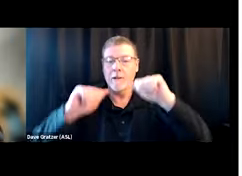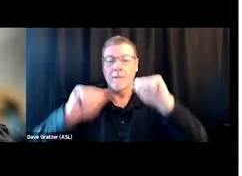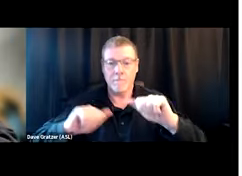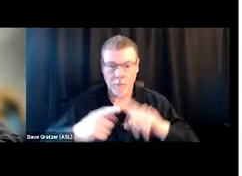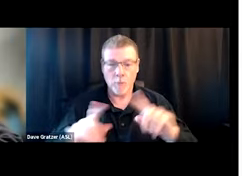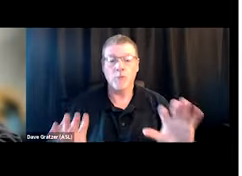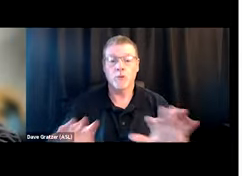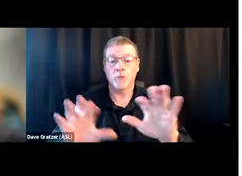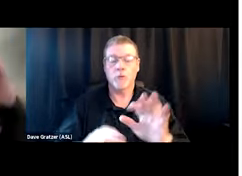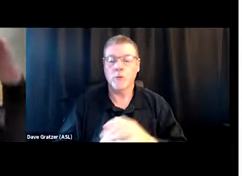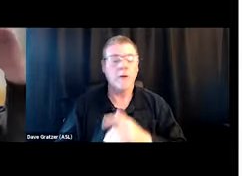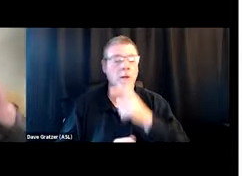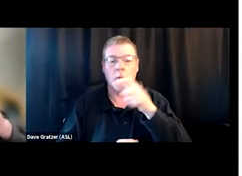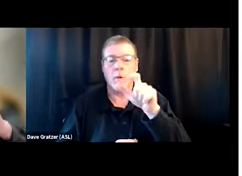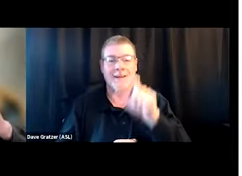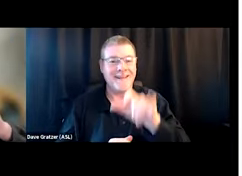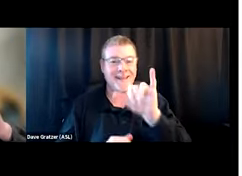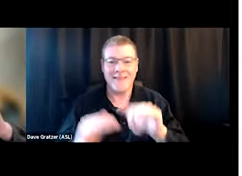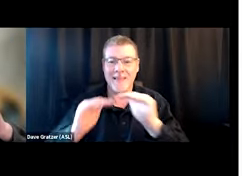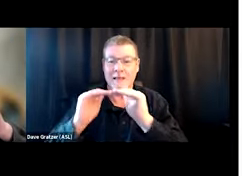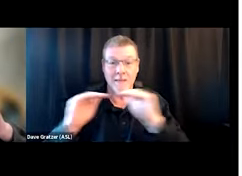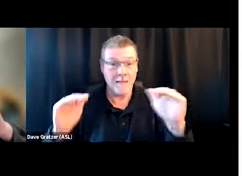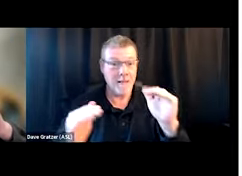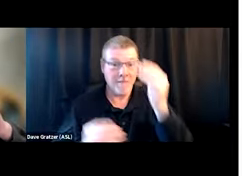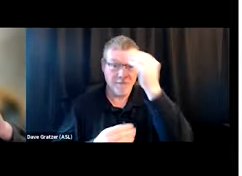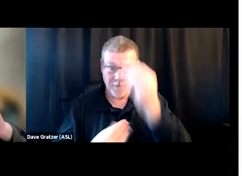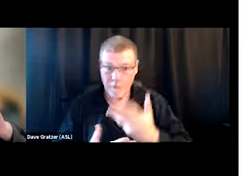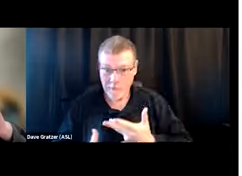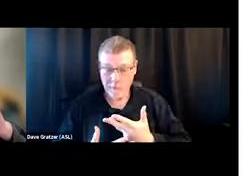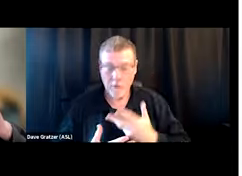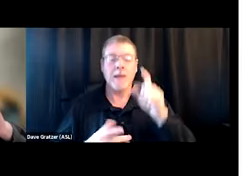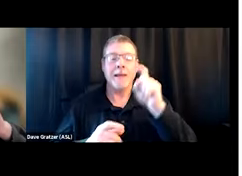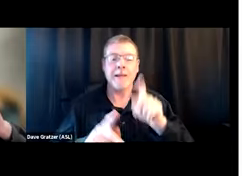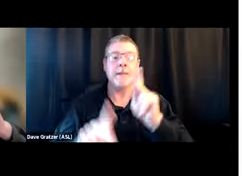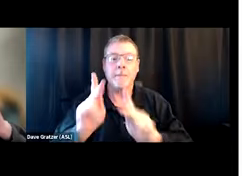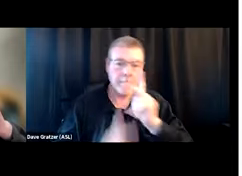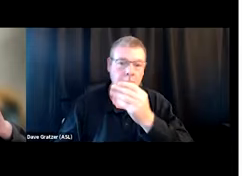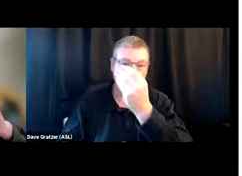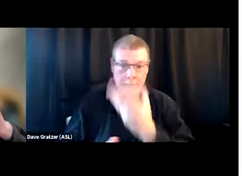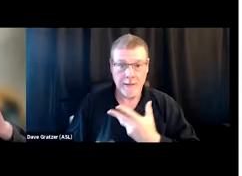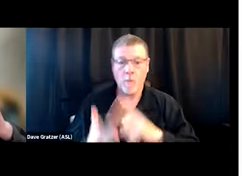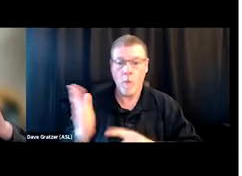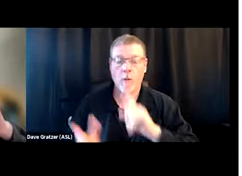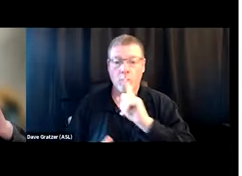We need not wait for that level of data to come down. We need to wait for the people to tell us what they- We need not wait, rather.